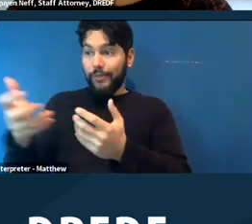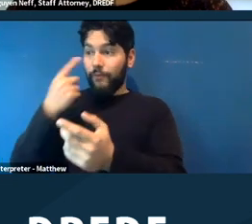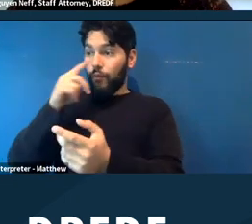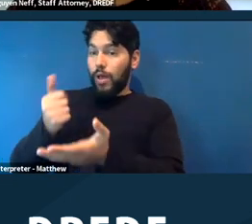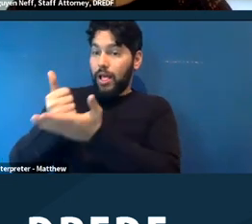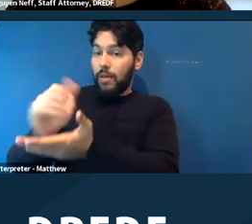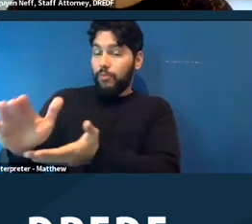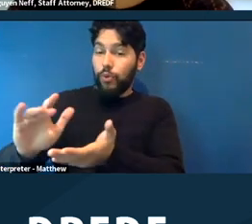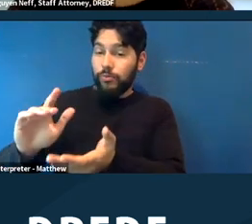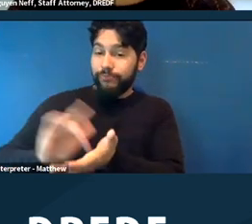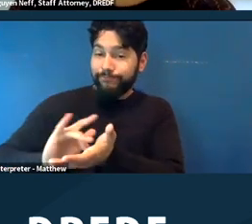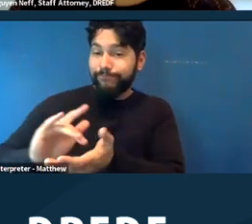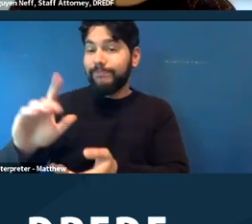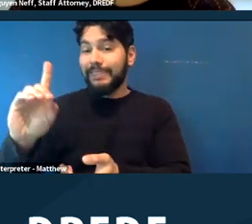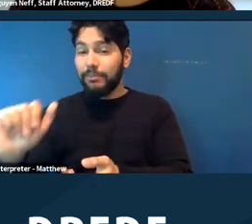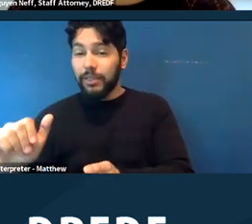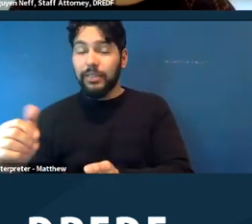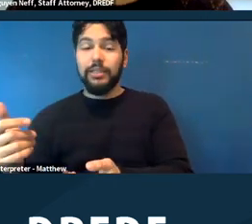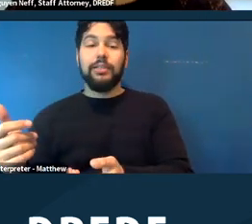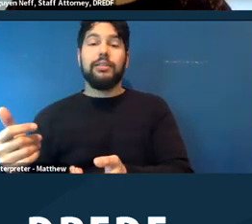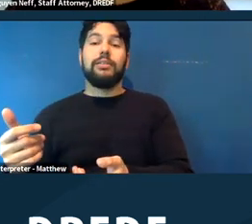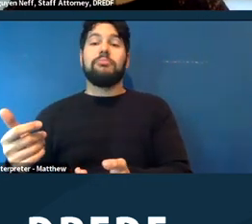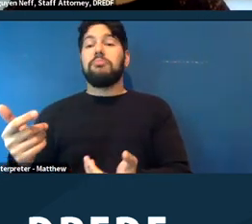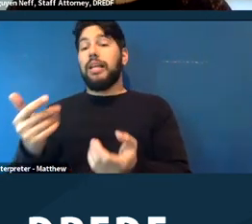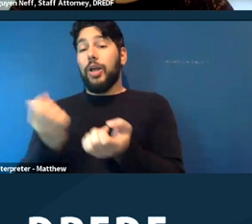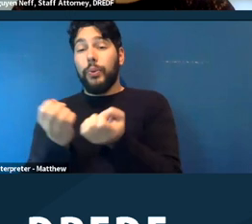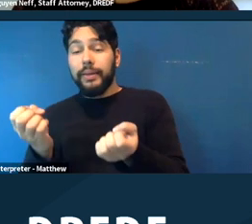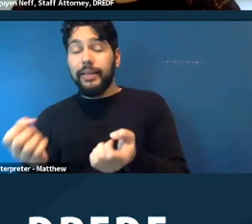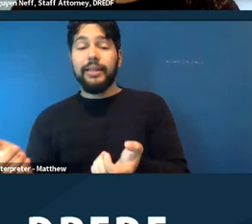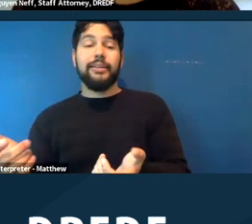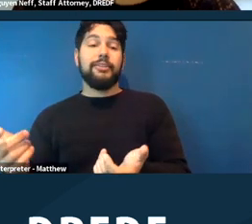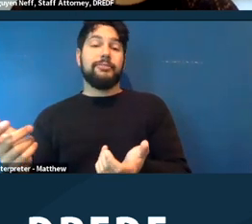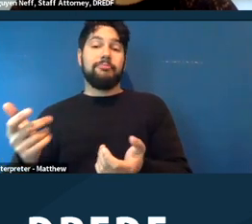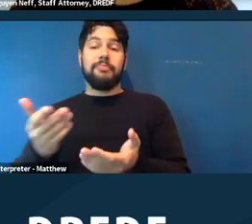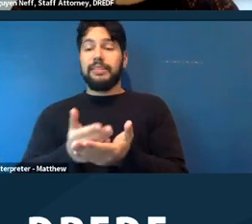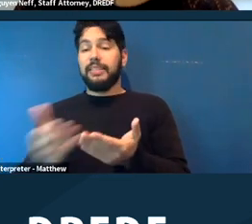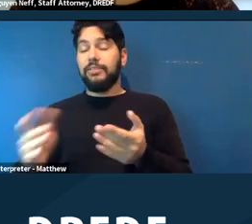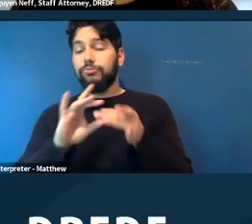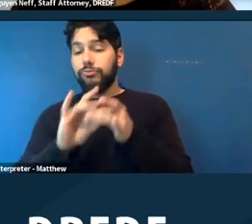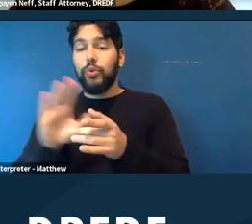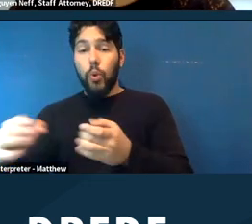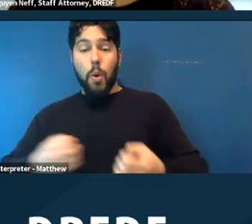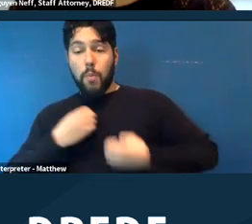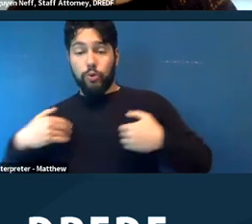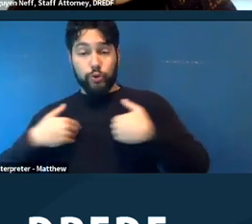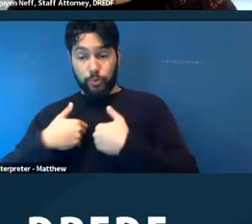medical equipment, things related to treatment, things related to your emotional support animal,